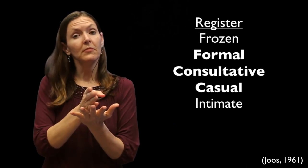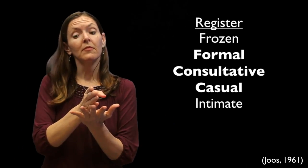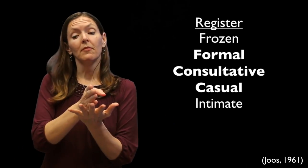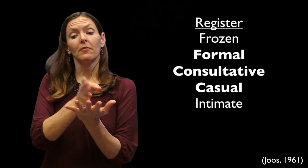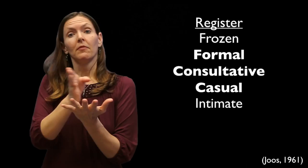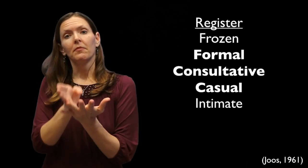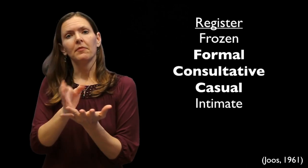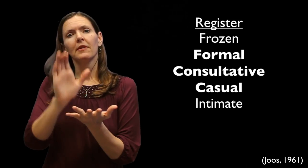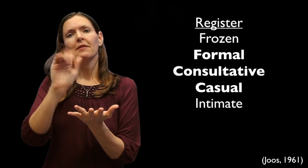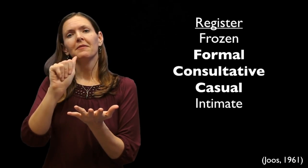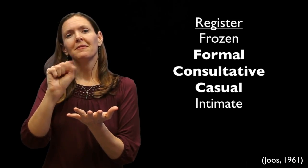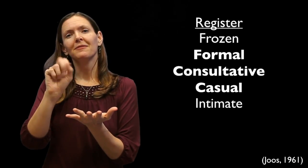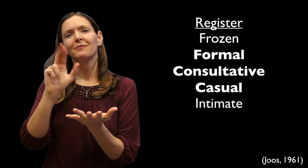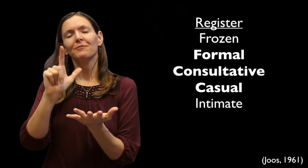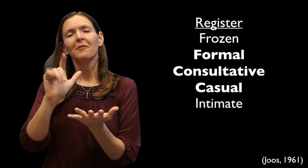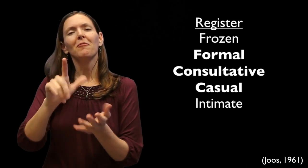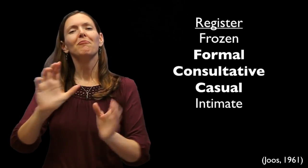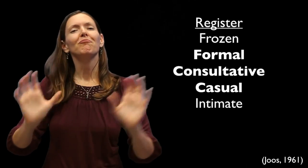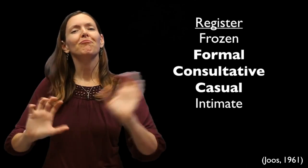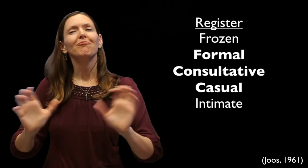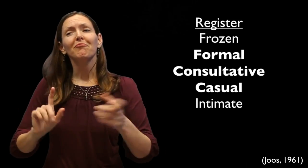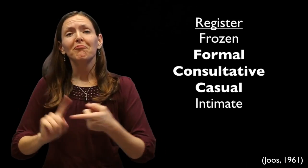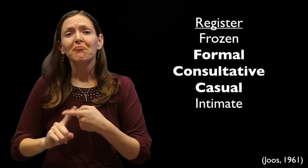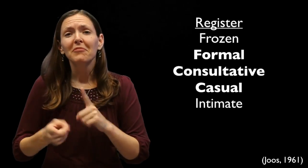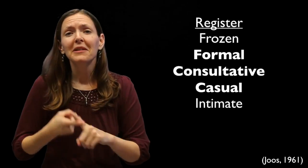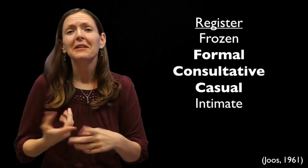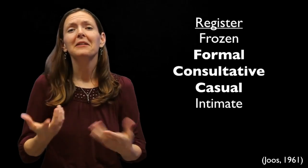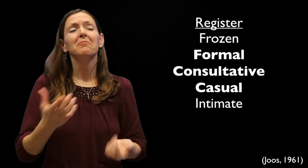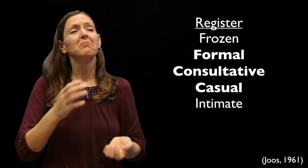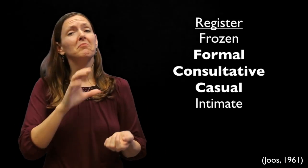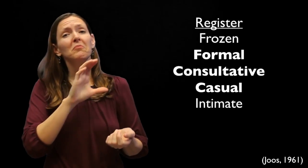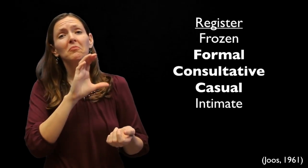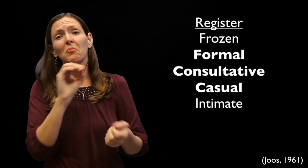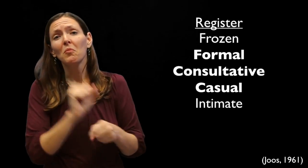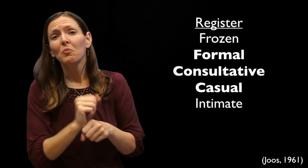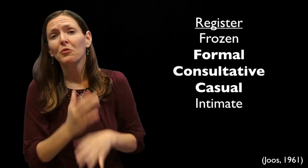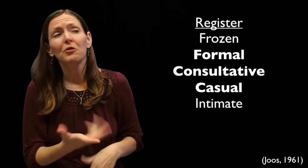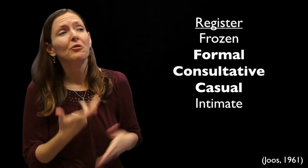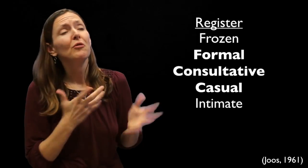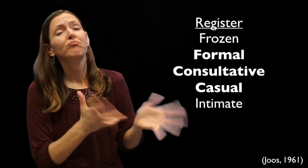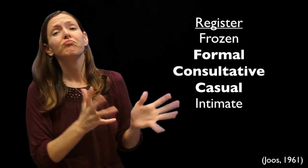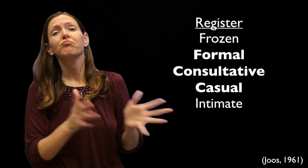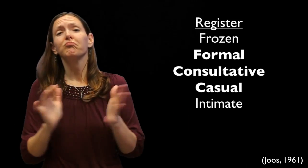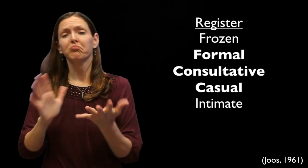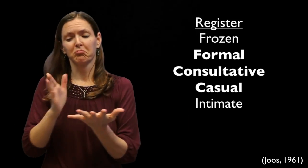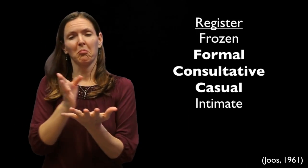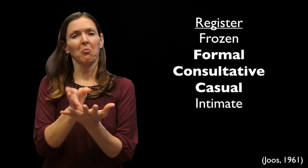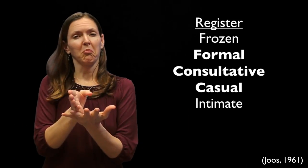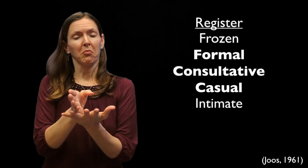The fourth register is the "casual" register is what you would use with friends or coworkers